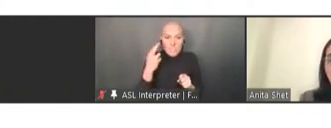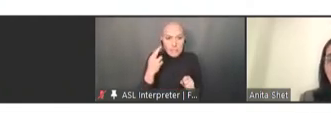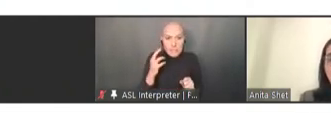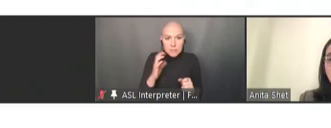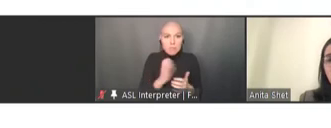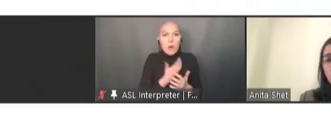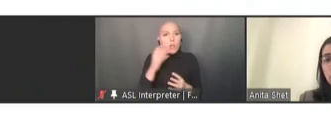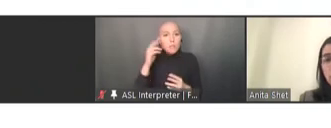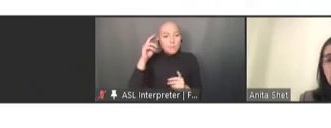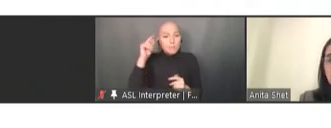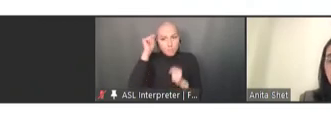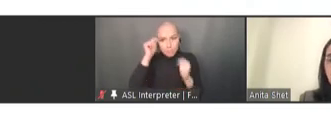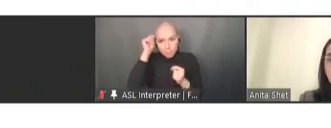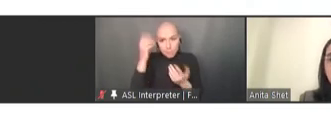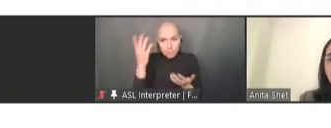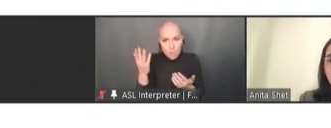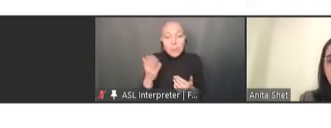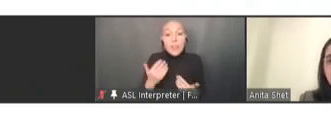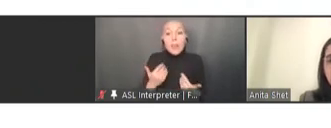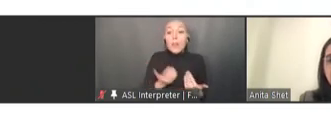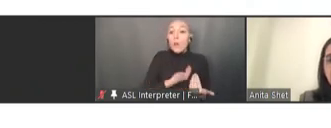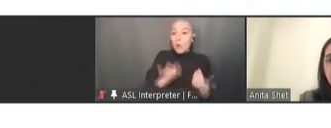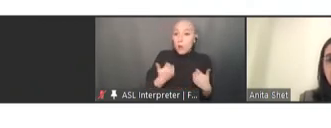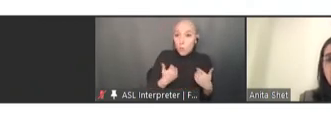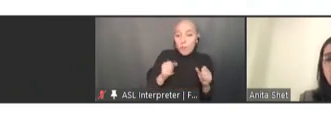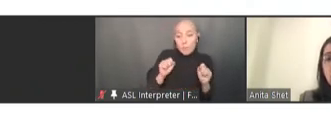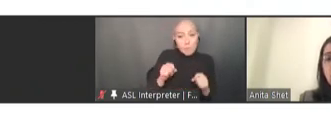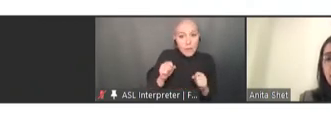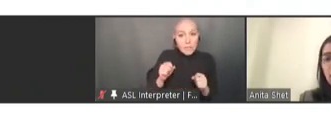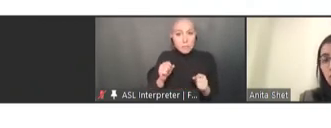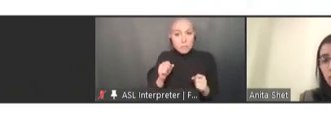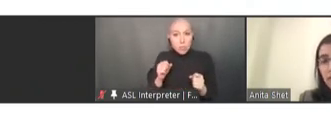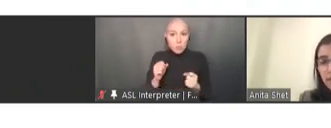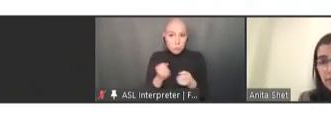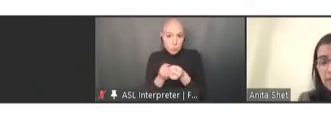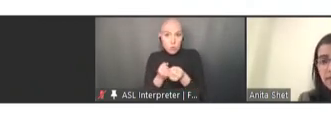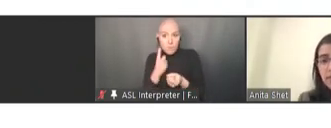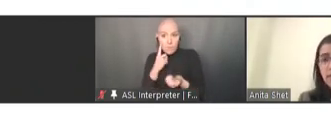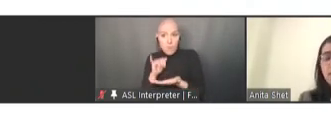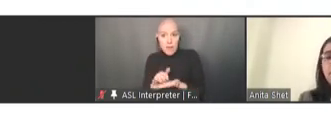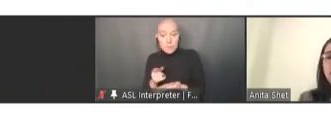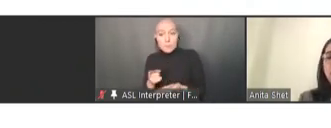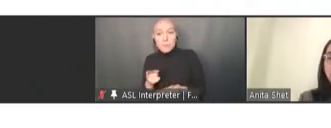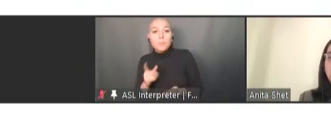but they are all possibly quite valid. So, we know that the COVID-19 mitigation measures